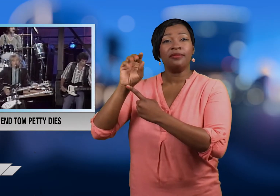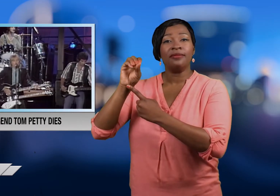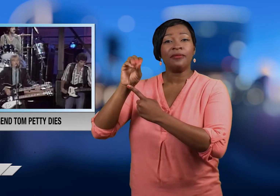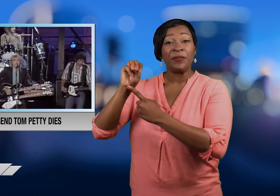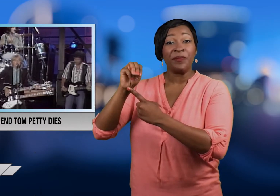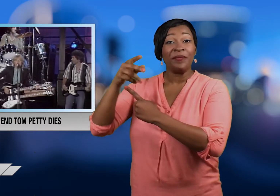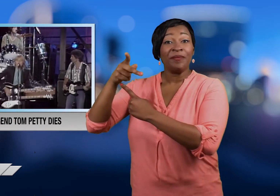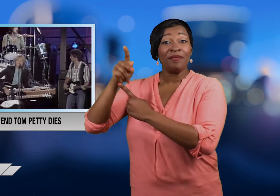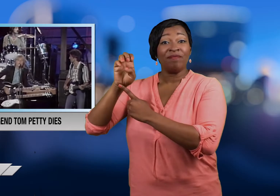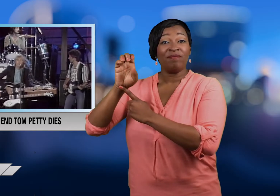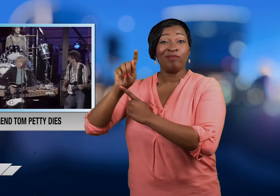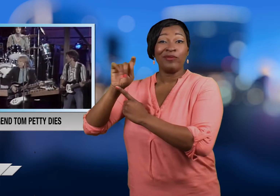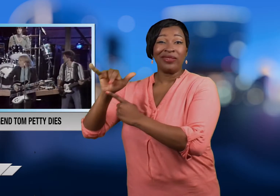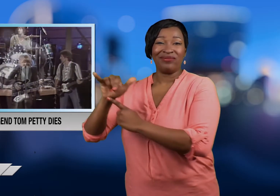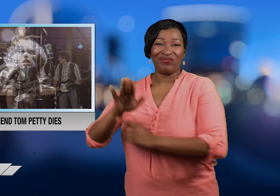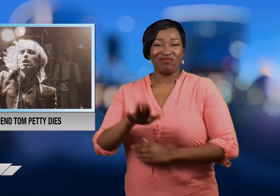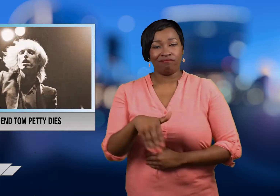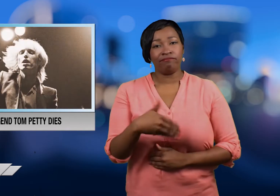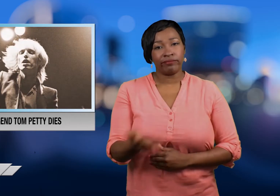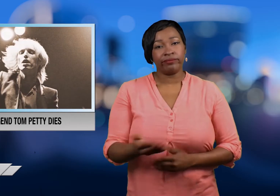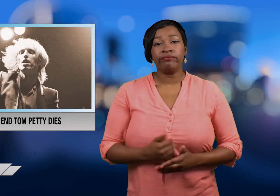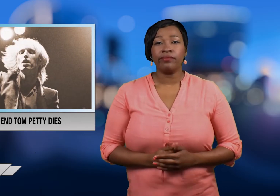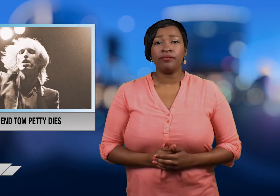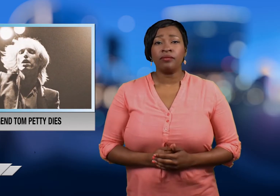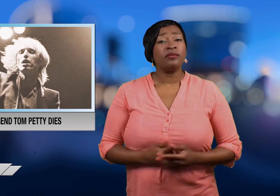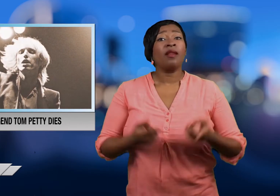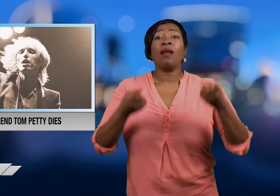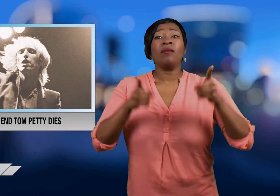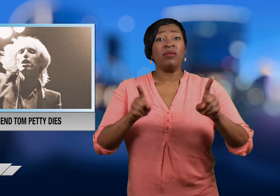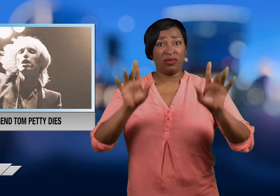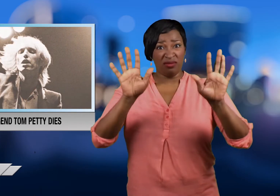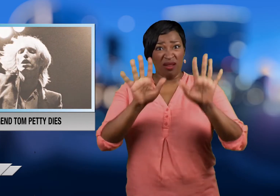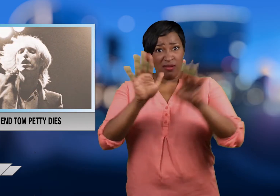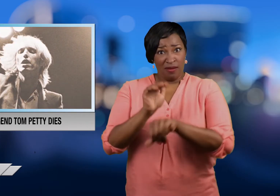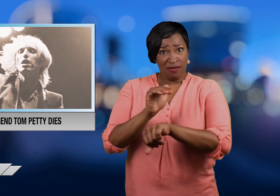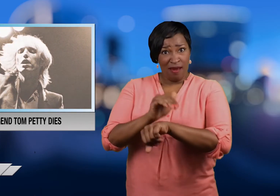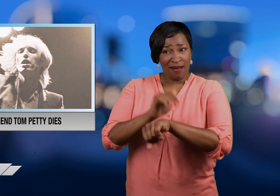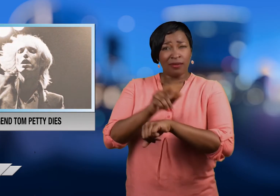died. On Sunday night